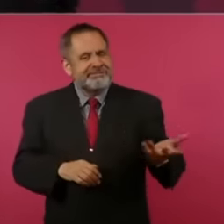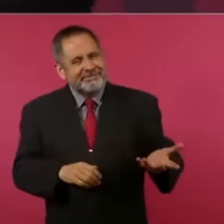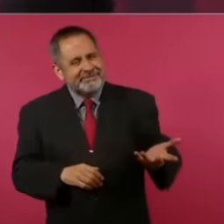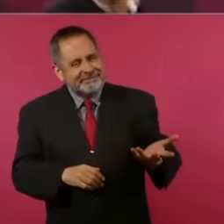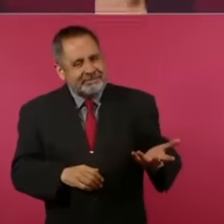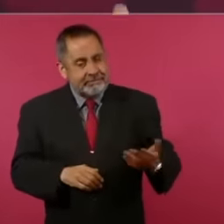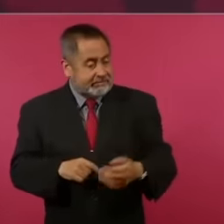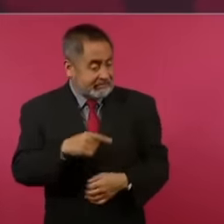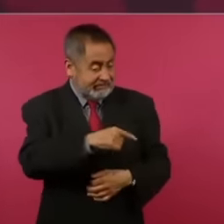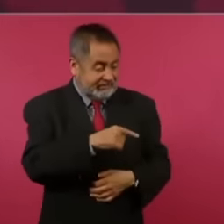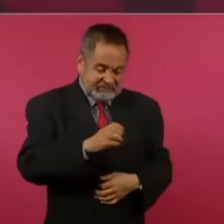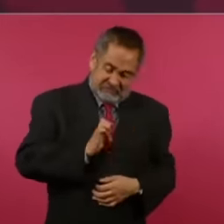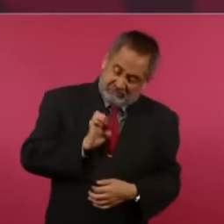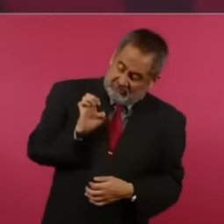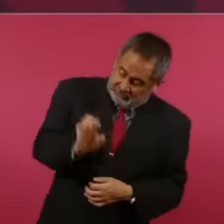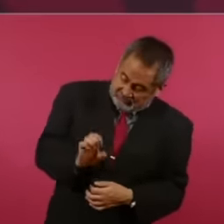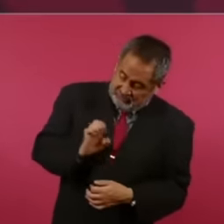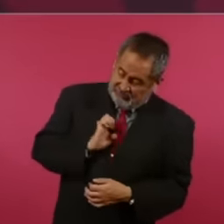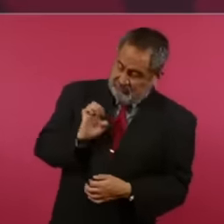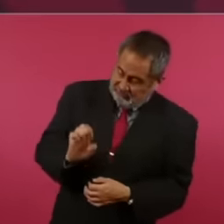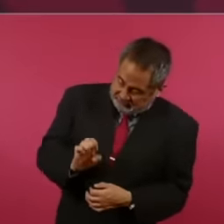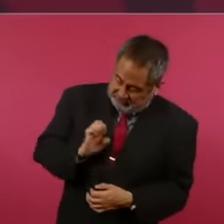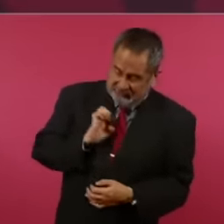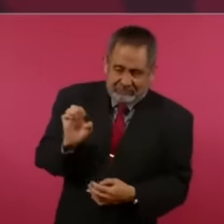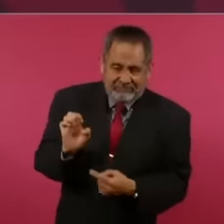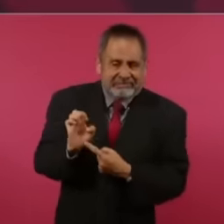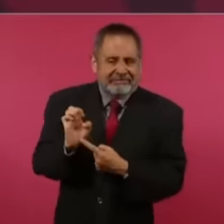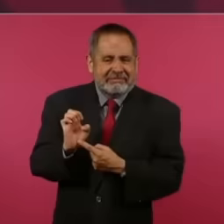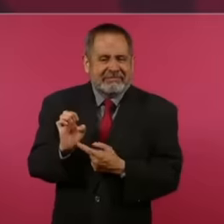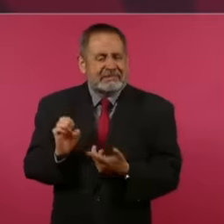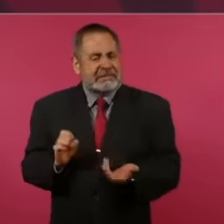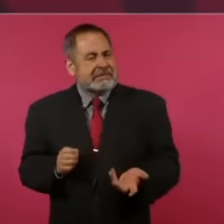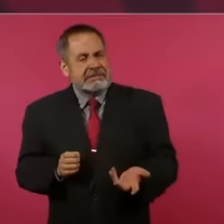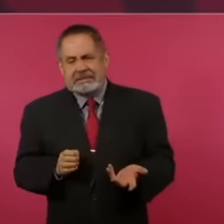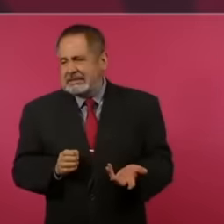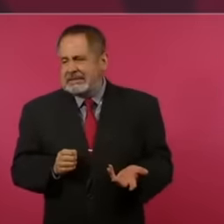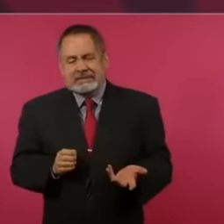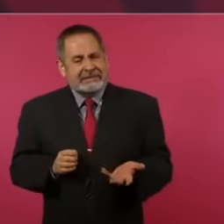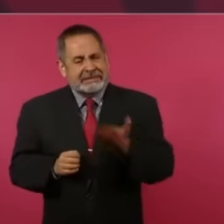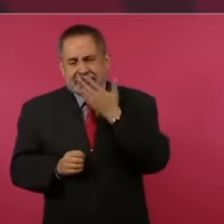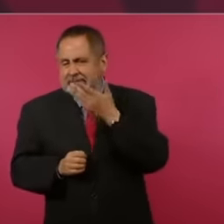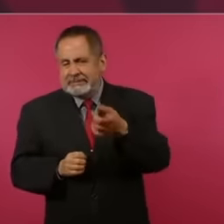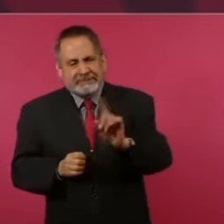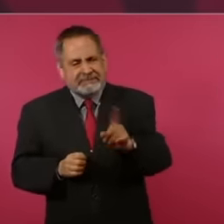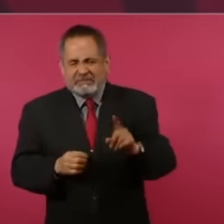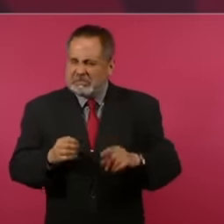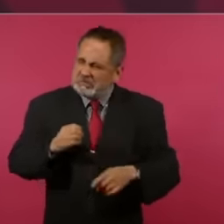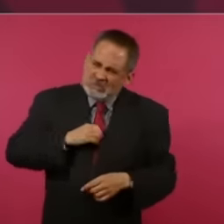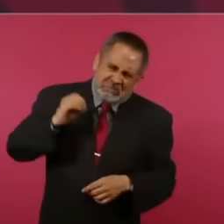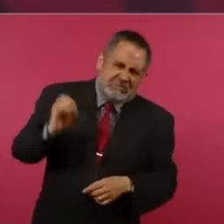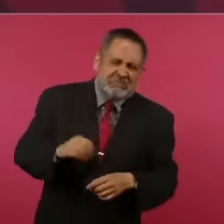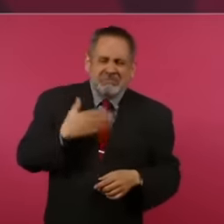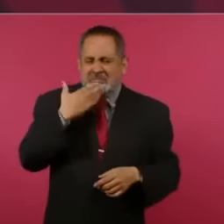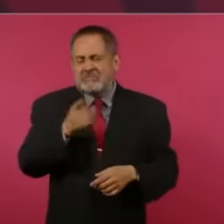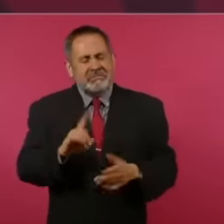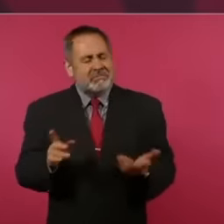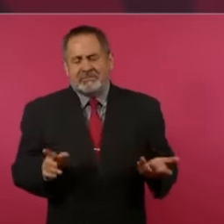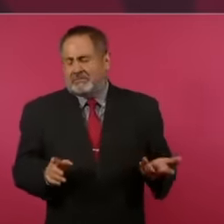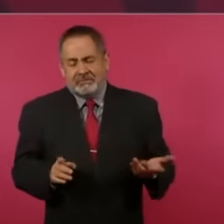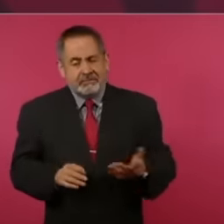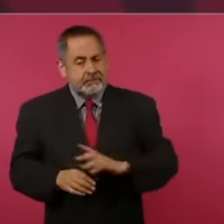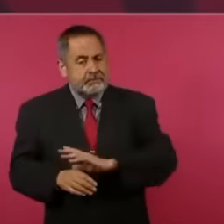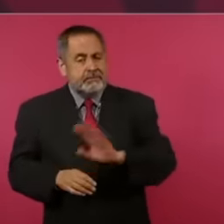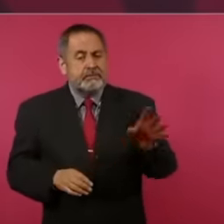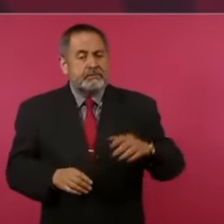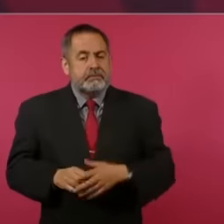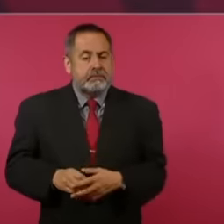hatreds that are unleashed with the transformations